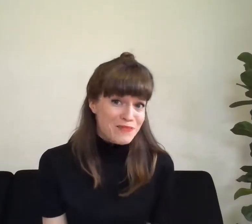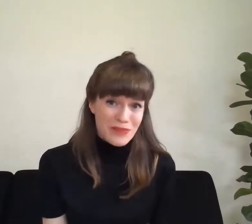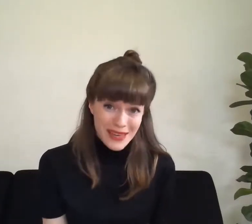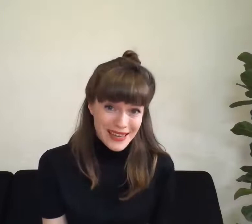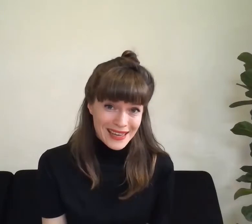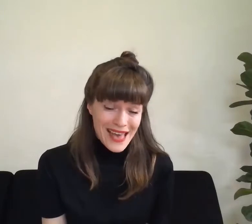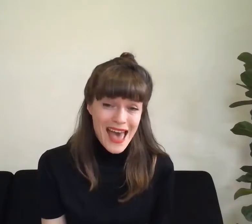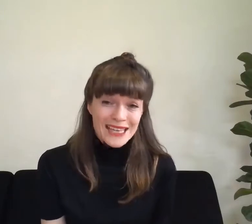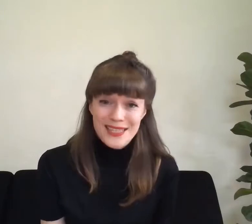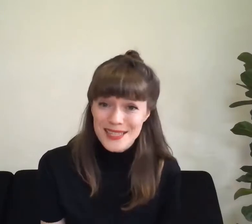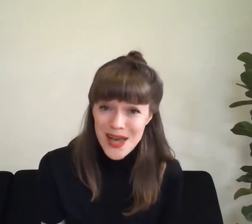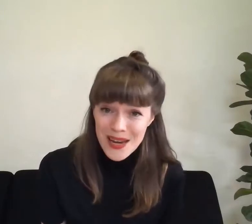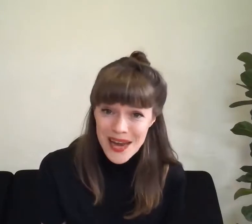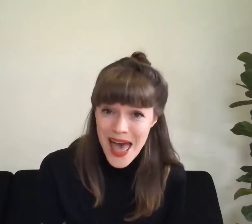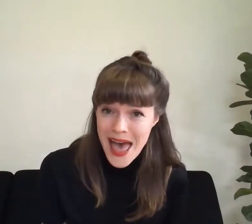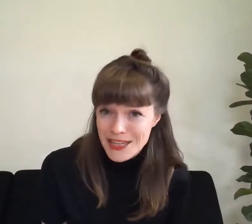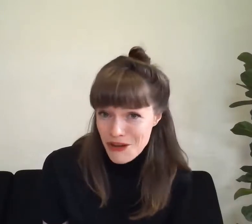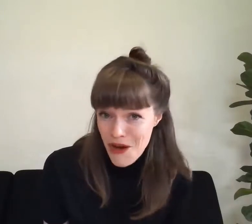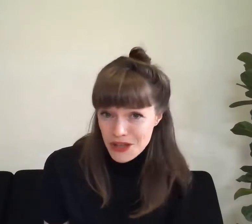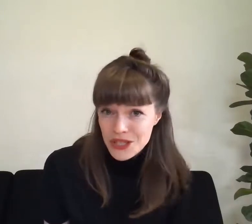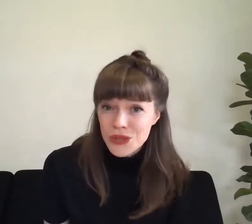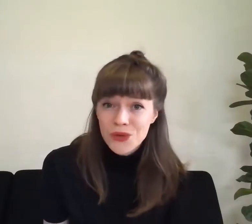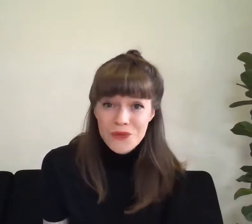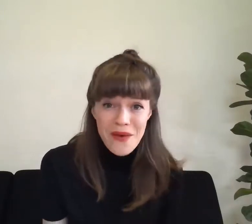Sleeping and the Sun had gone to bed